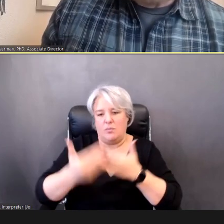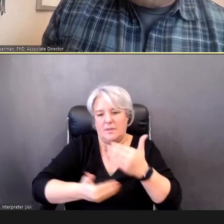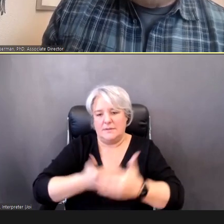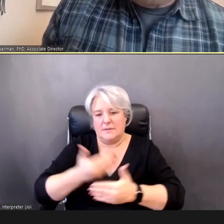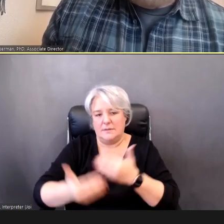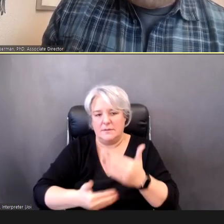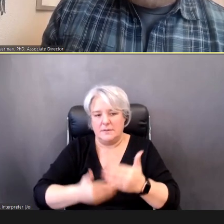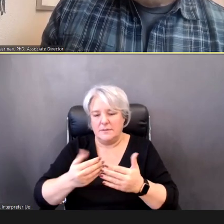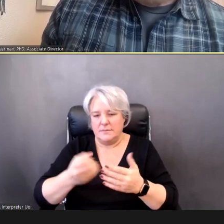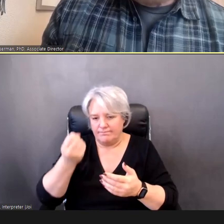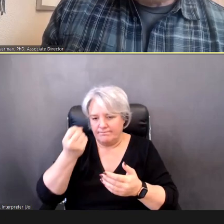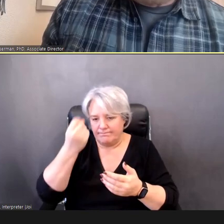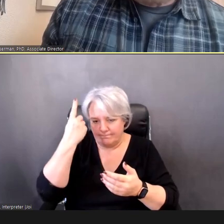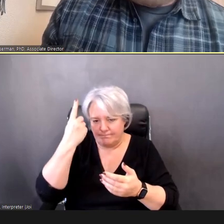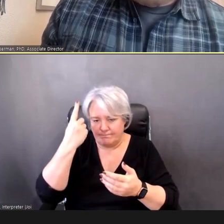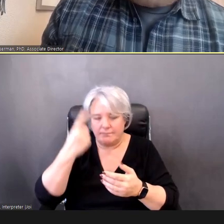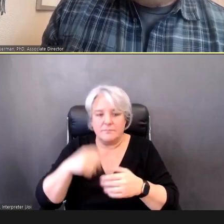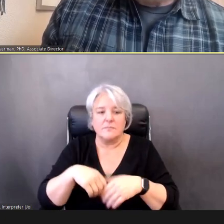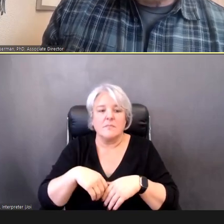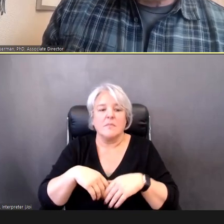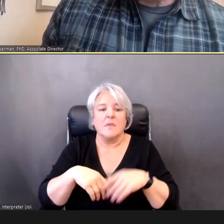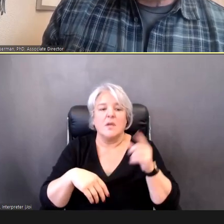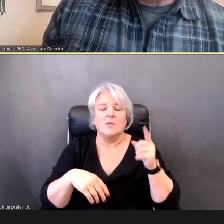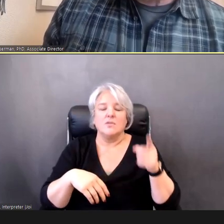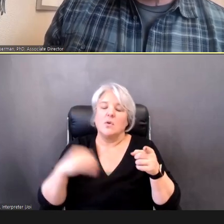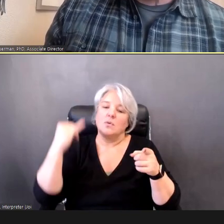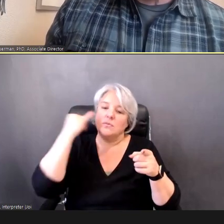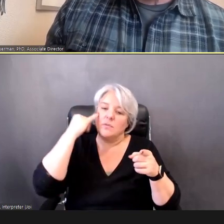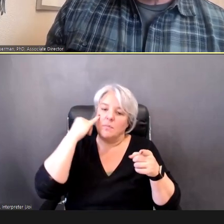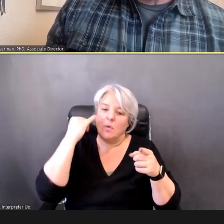So, let's say we do a successfully- -- a successful screening, and we